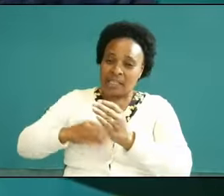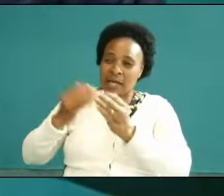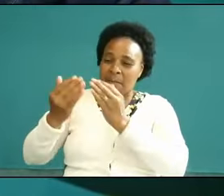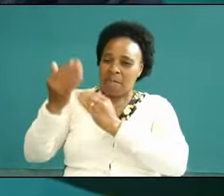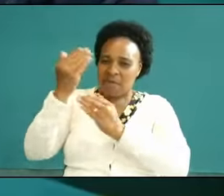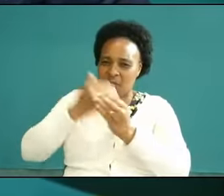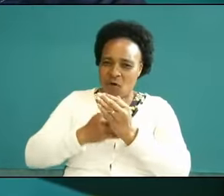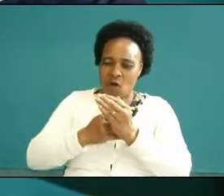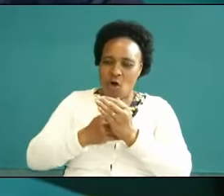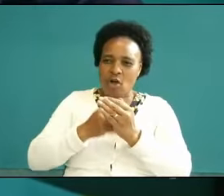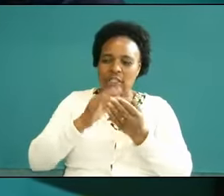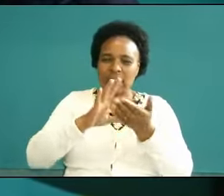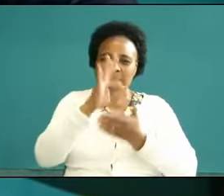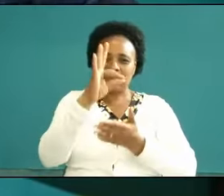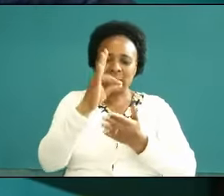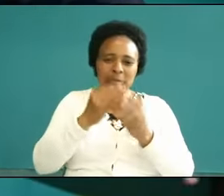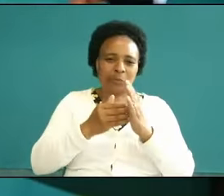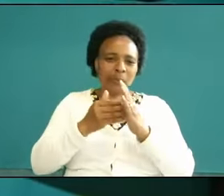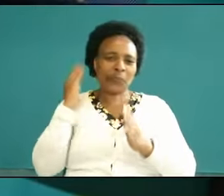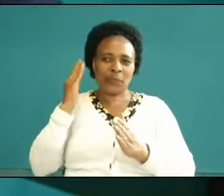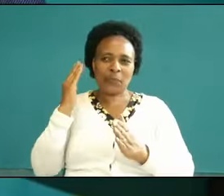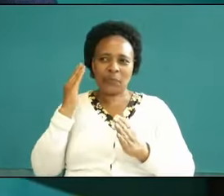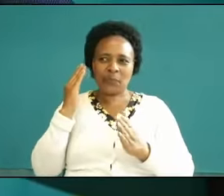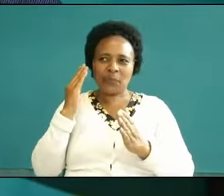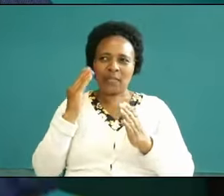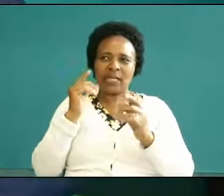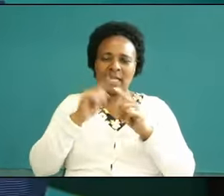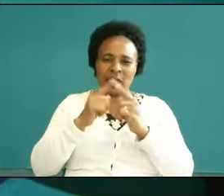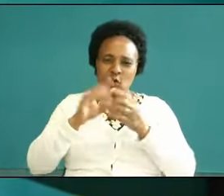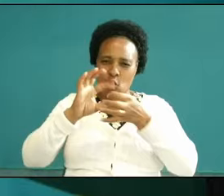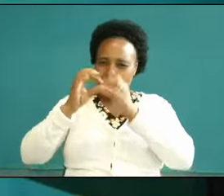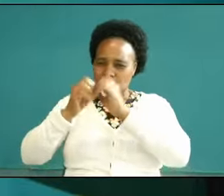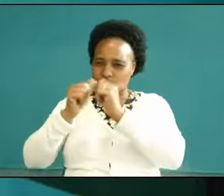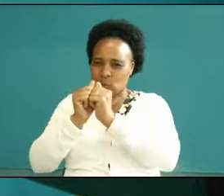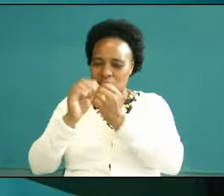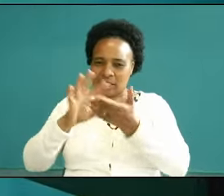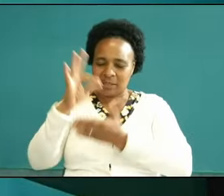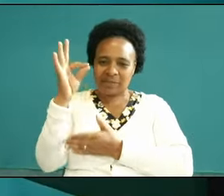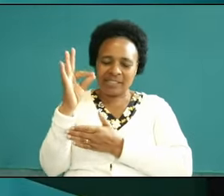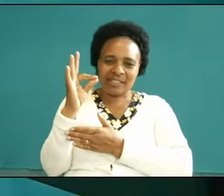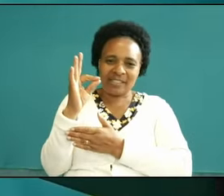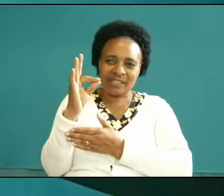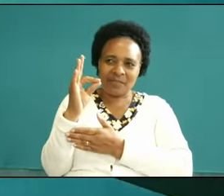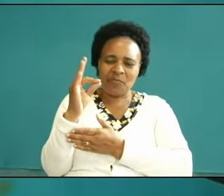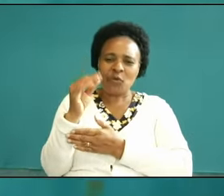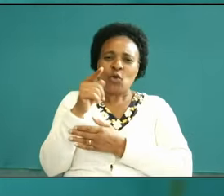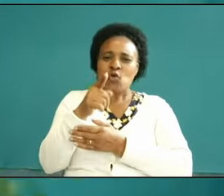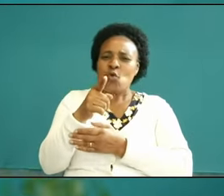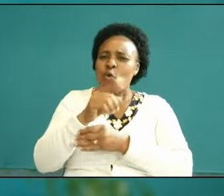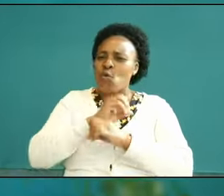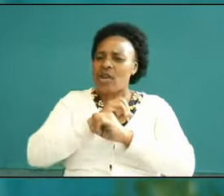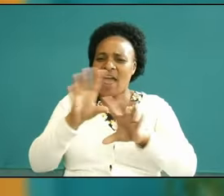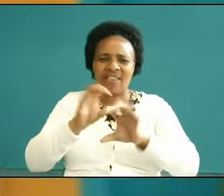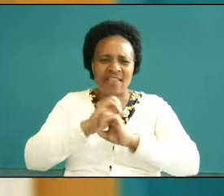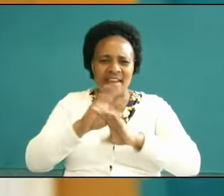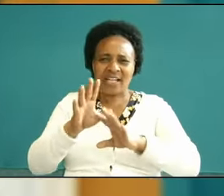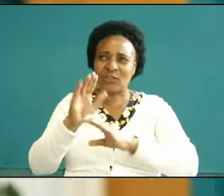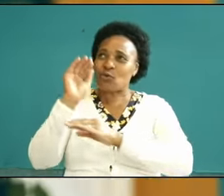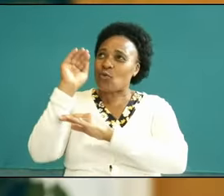GRS with the pains now whenever you operate in the spirit there is nothing you ask of in Jesus